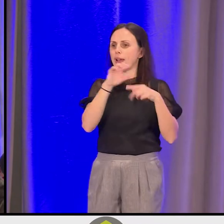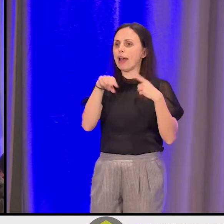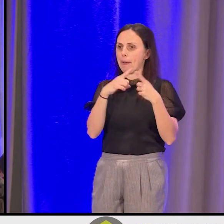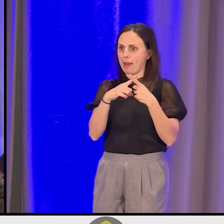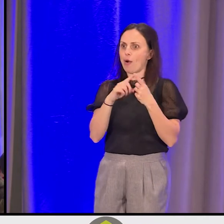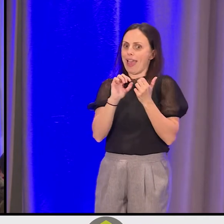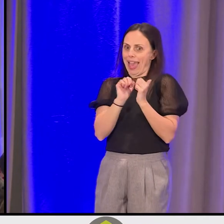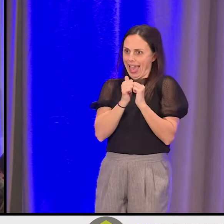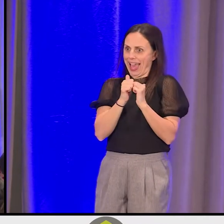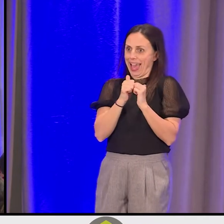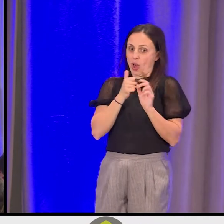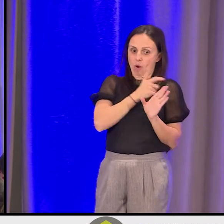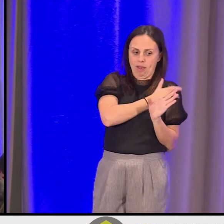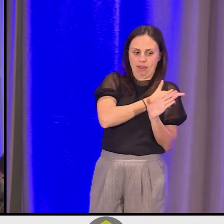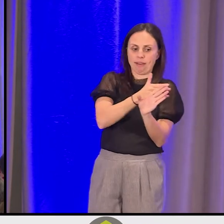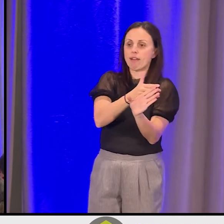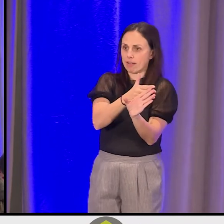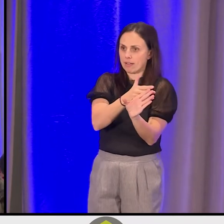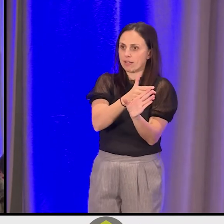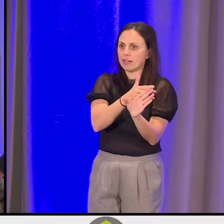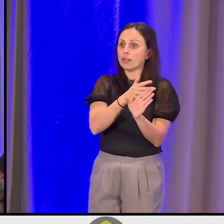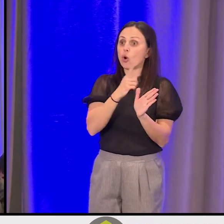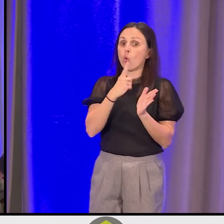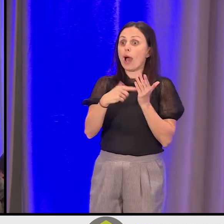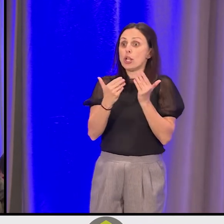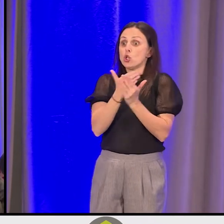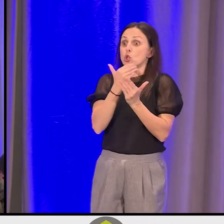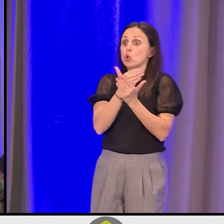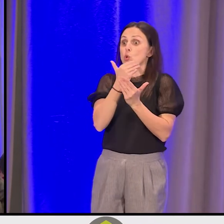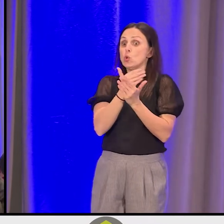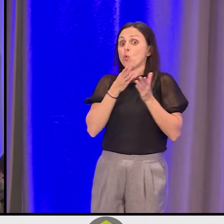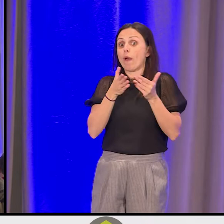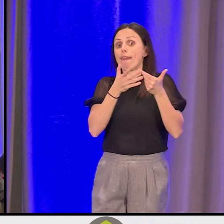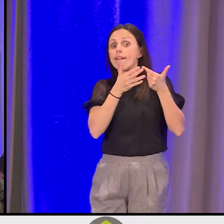that we got to this space now of what our new -- our new way of working is.